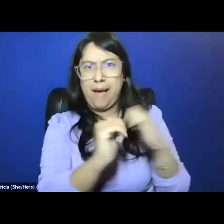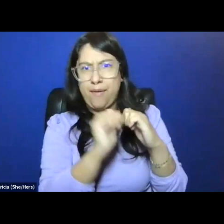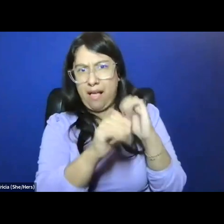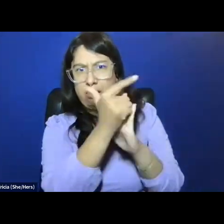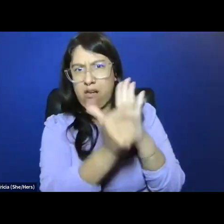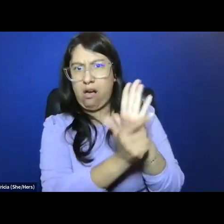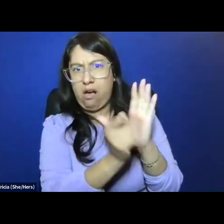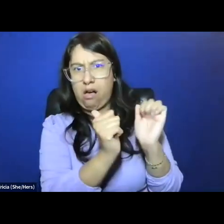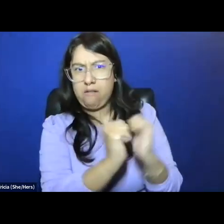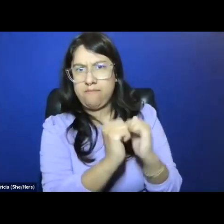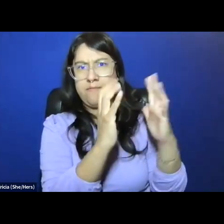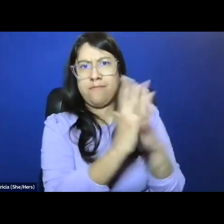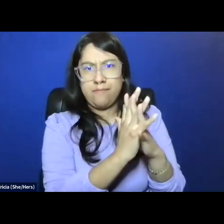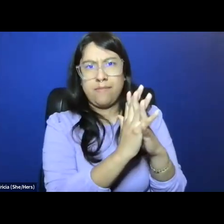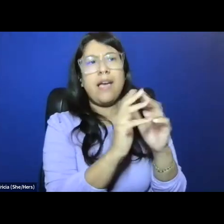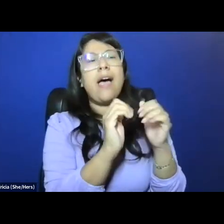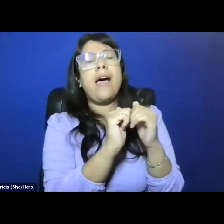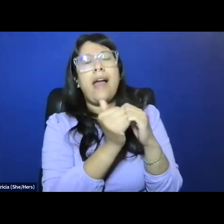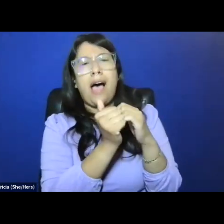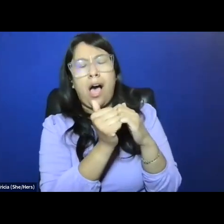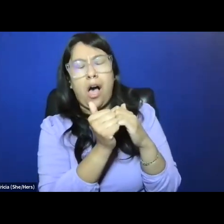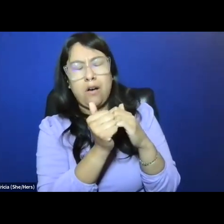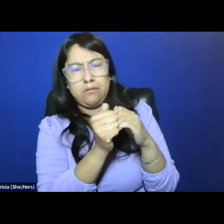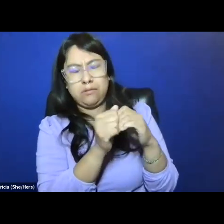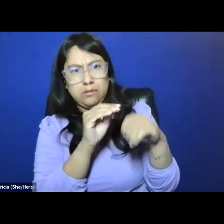and the larger context in which it arose